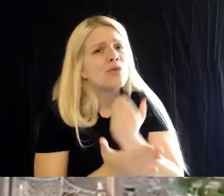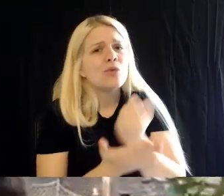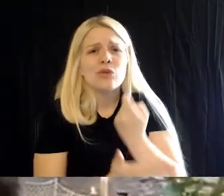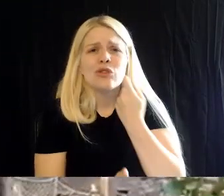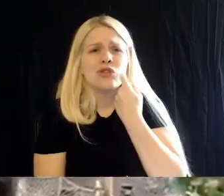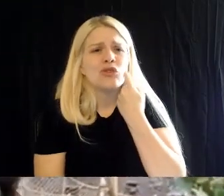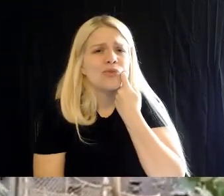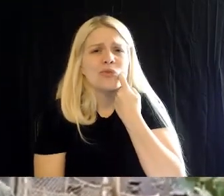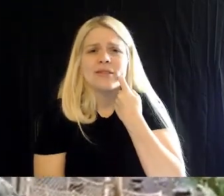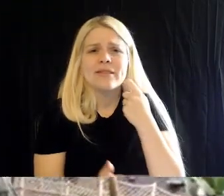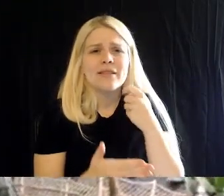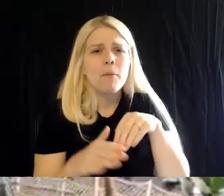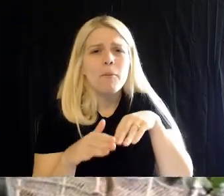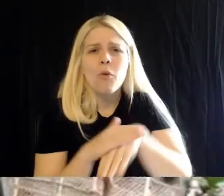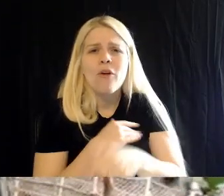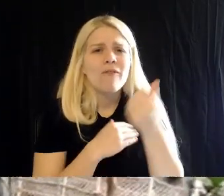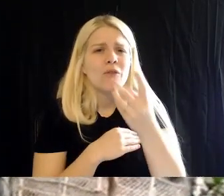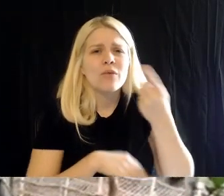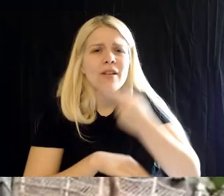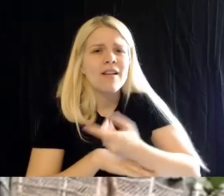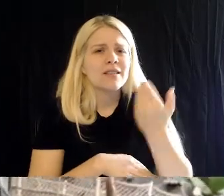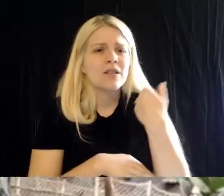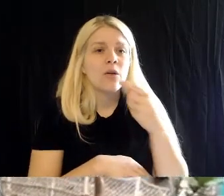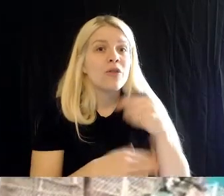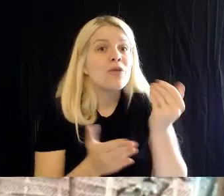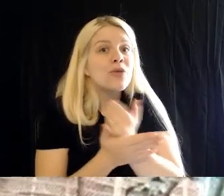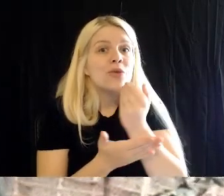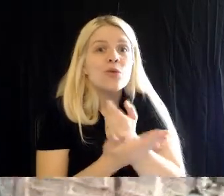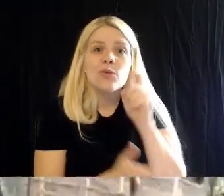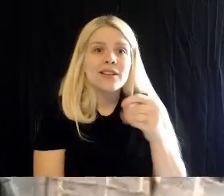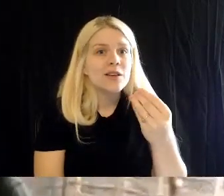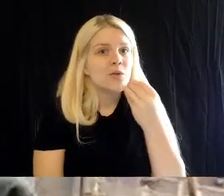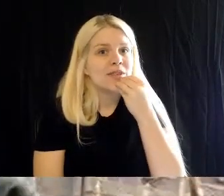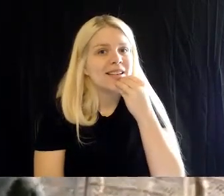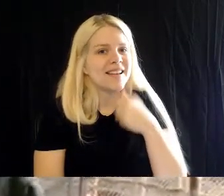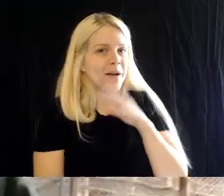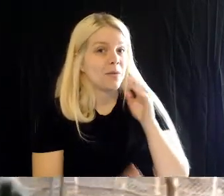So, I'm gonna show you how we feed them. I'm actually going to ring a cowbell,